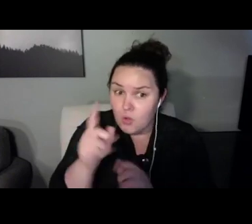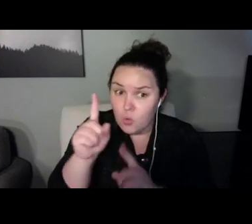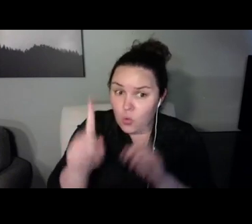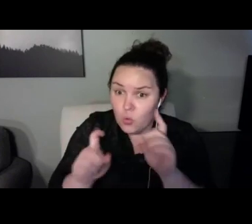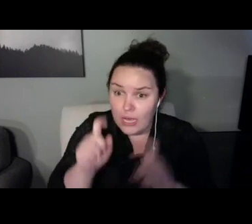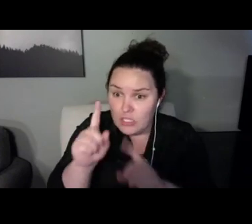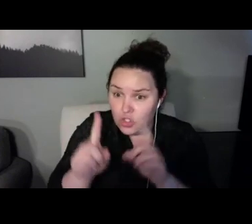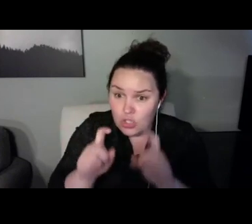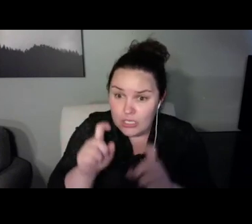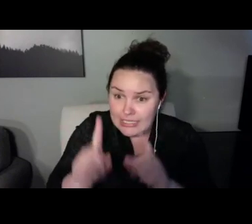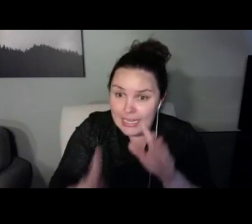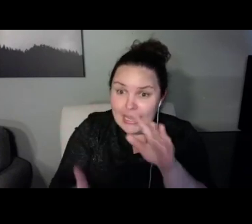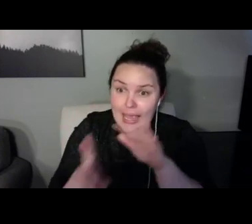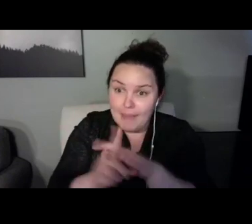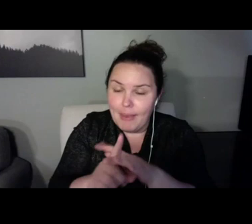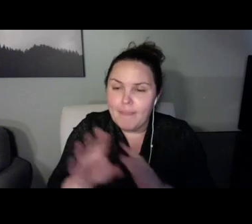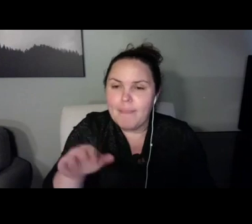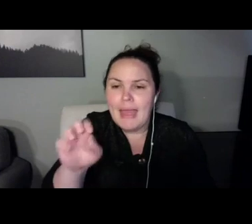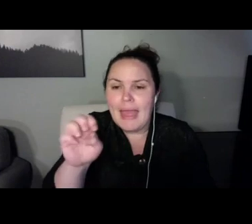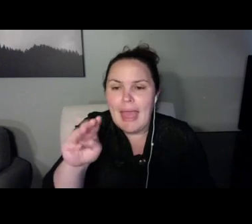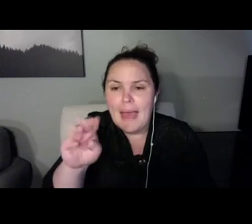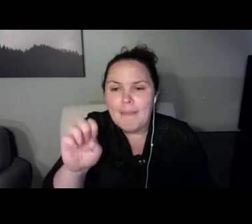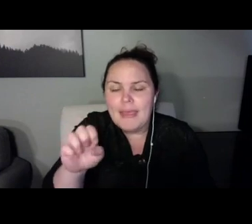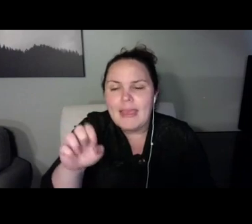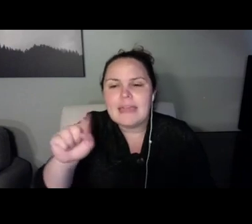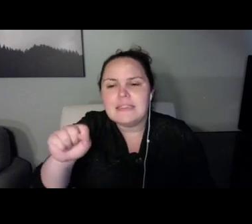Is it easier for her to make friends now? What do you think?